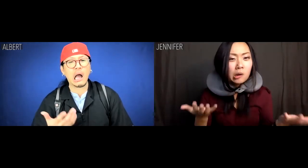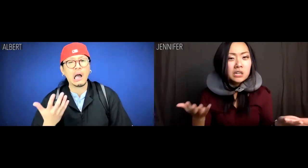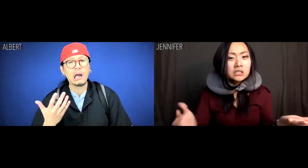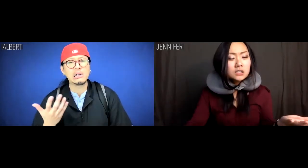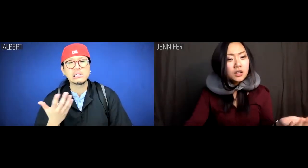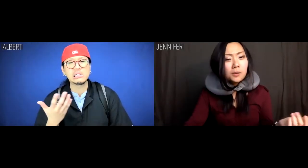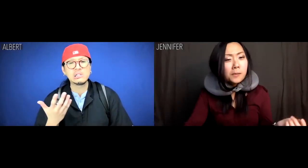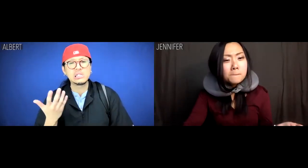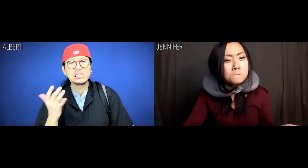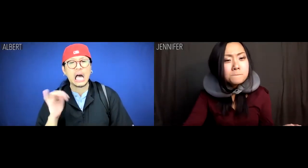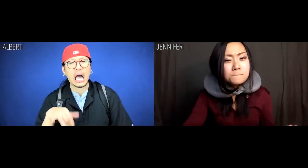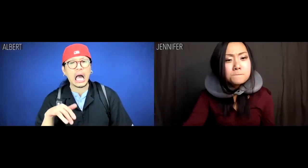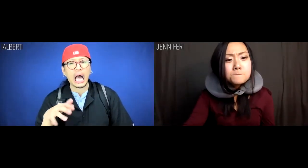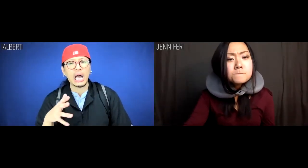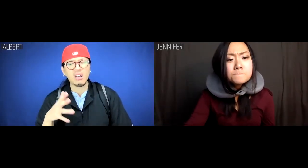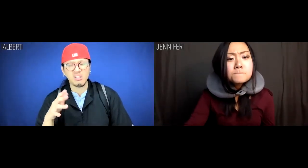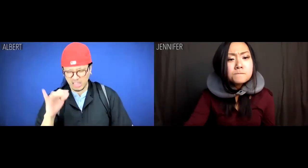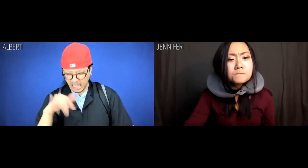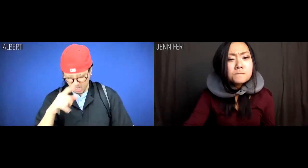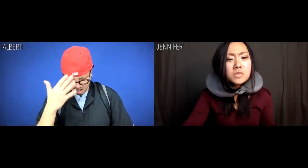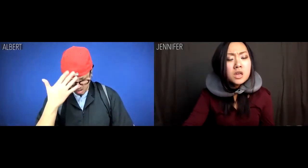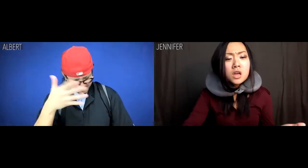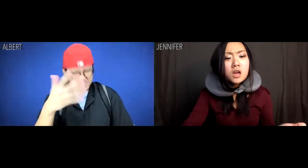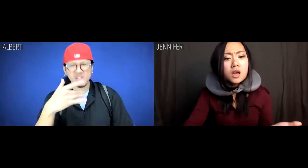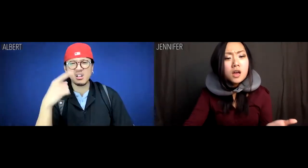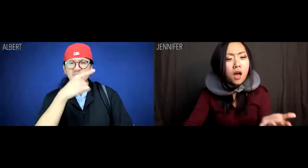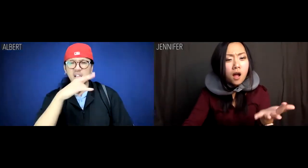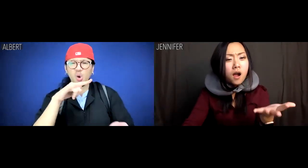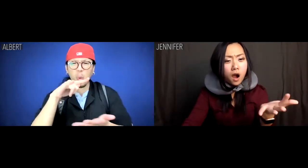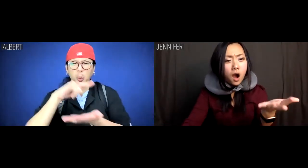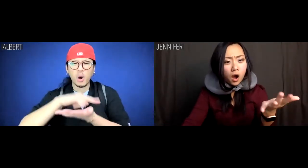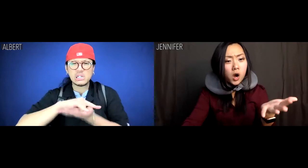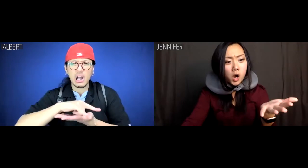Albert: What's that, that thing that's in Wuhan?